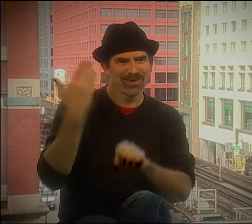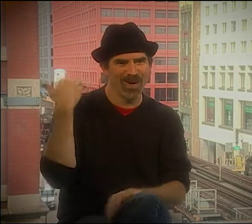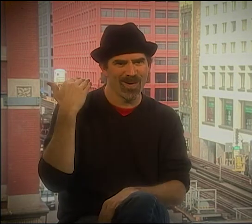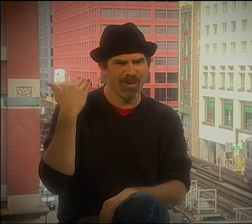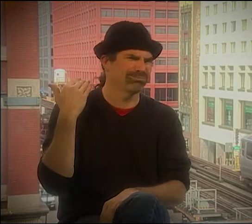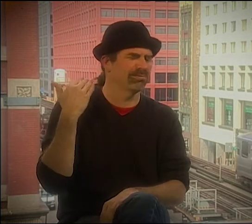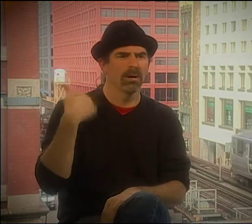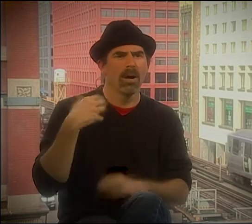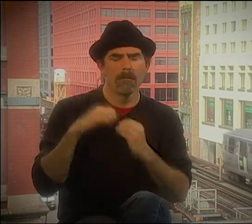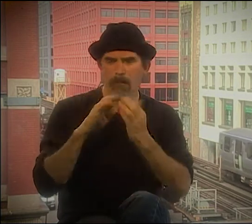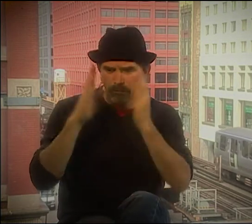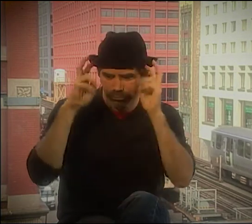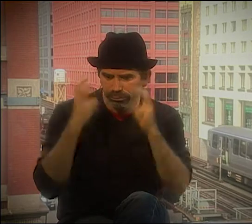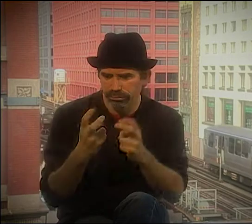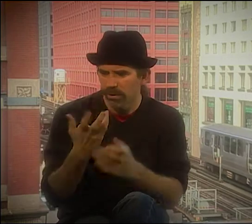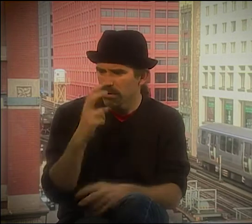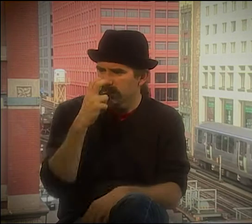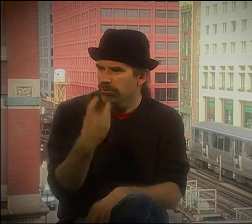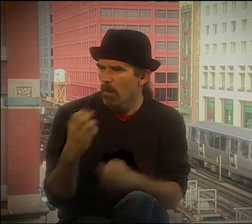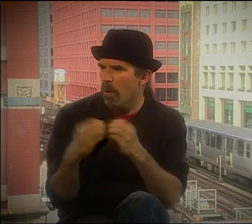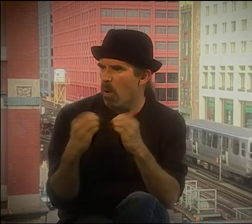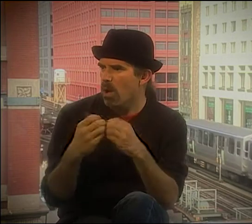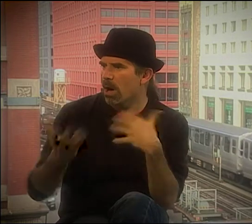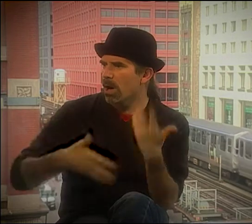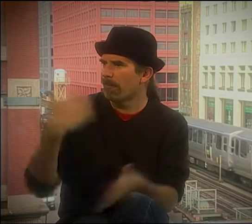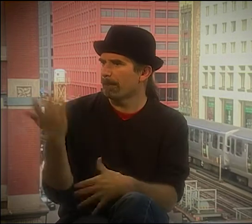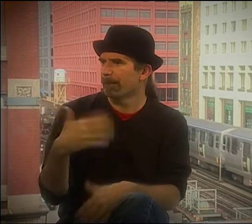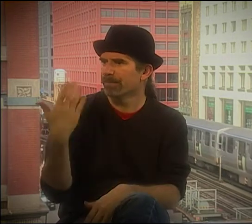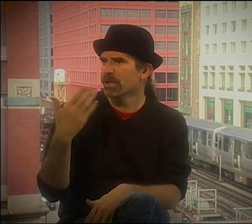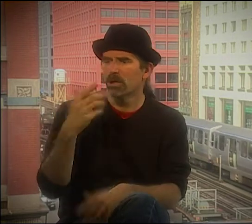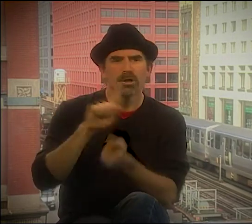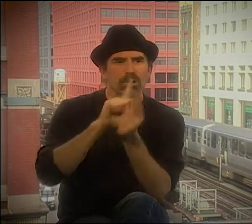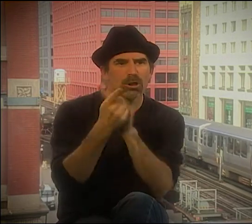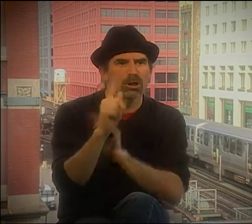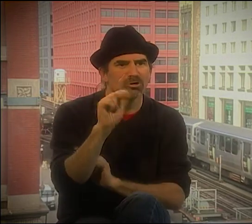THE IDEAS AND DEAF IDENTITY ISSUES ARE ALL WITHIN THE LANGUAGE.